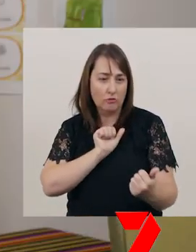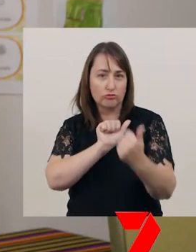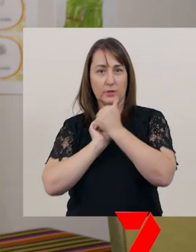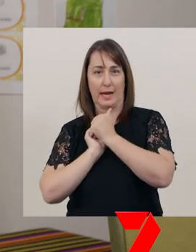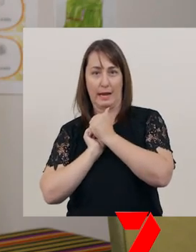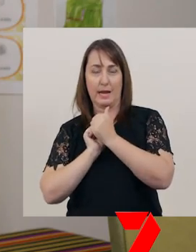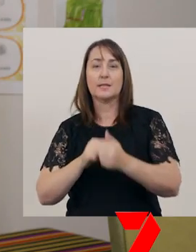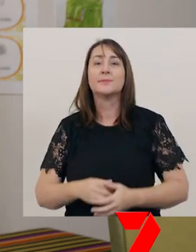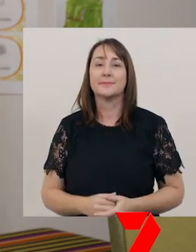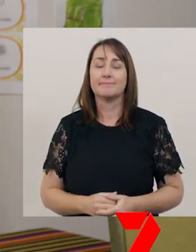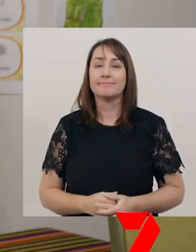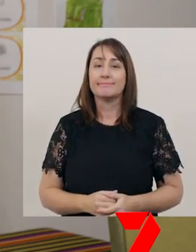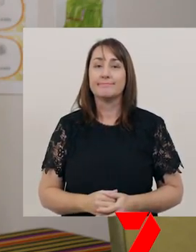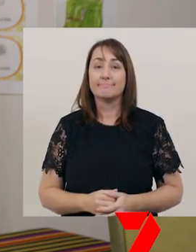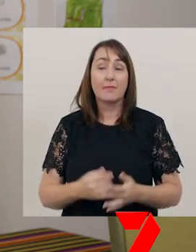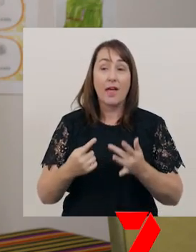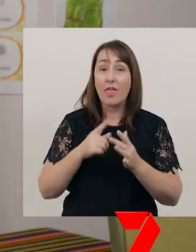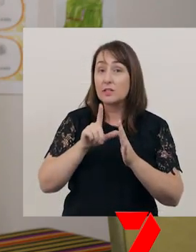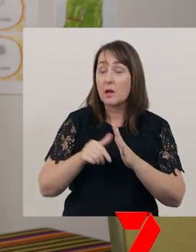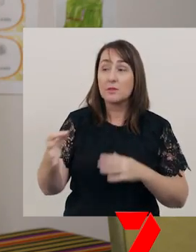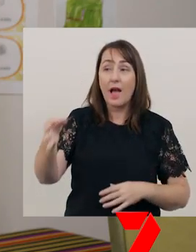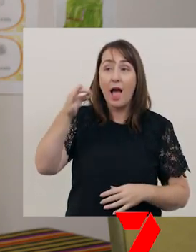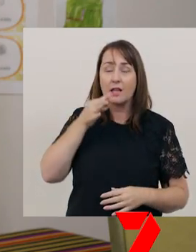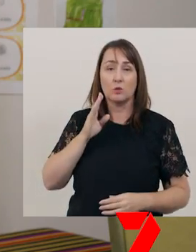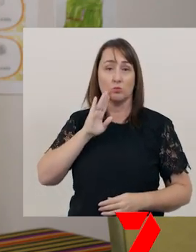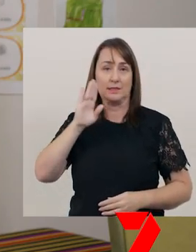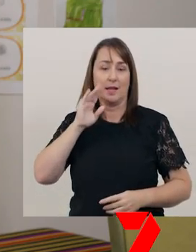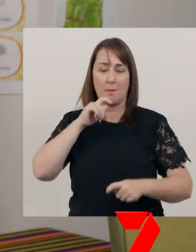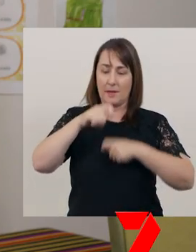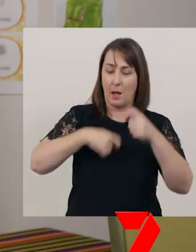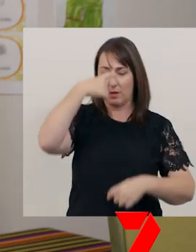Other times, you'll be asked to present in role as a character from a book,